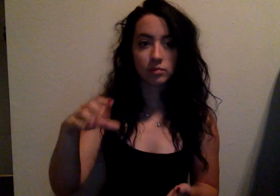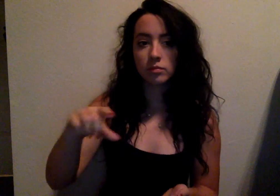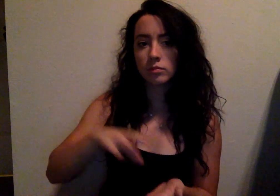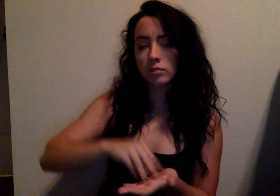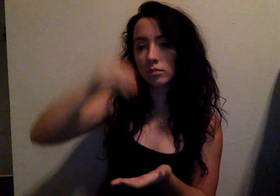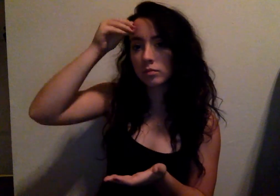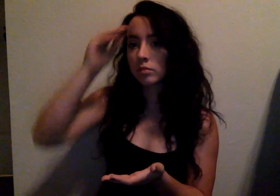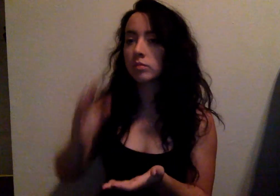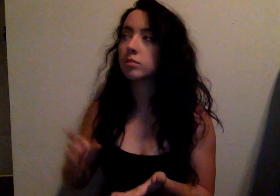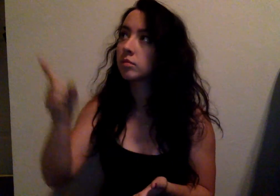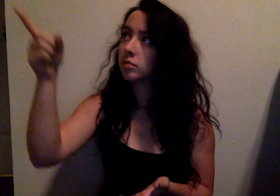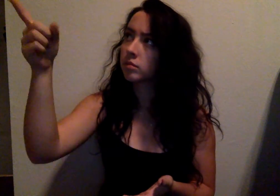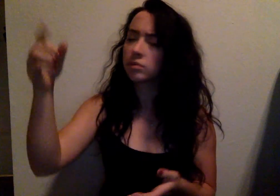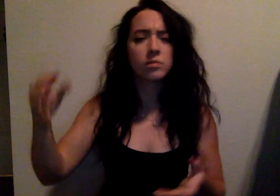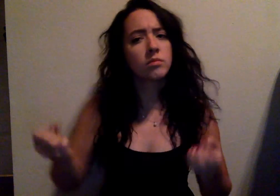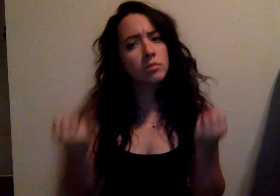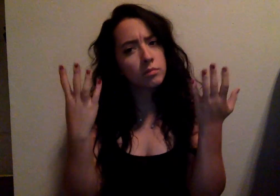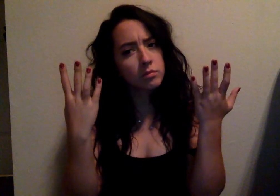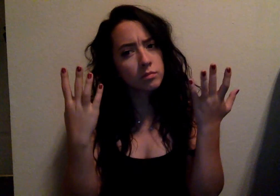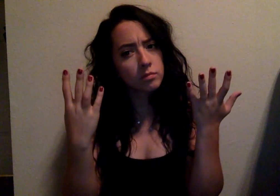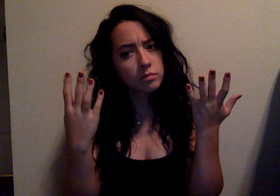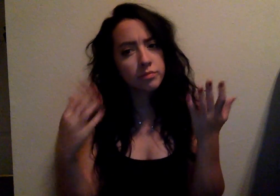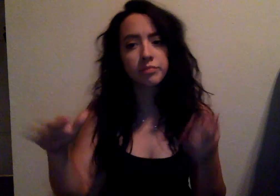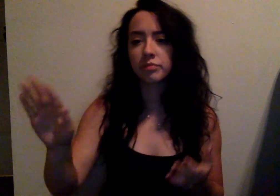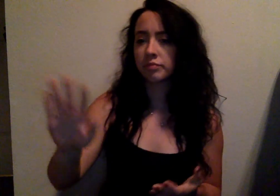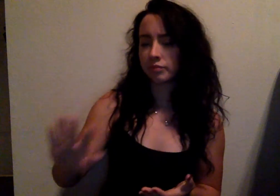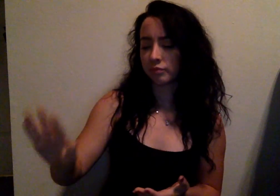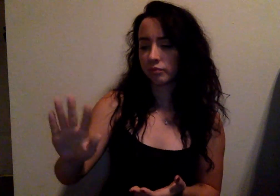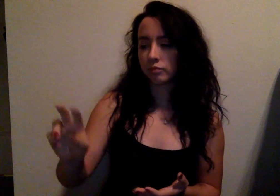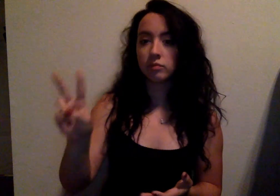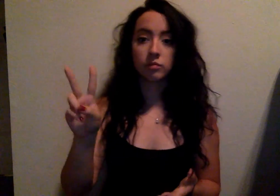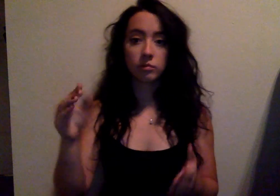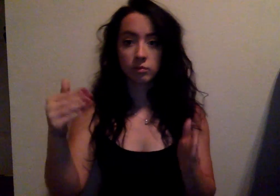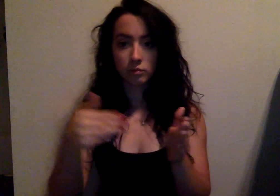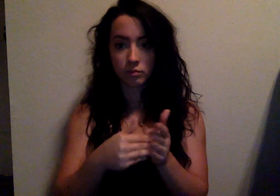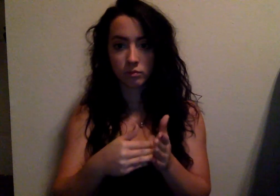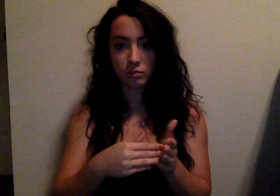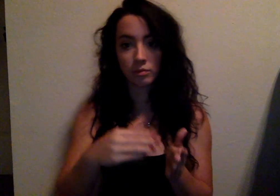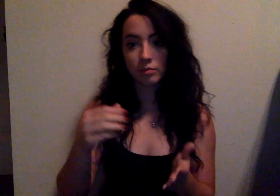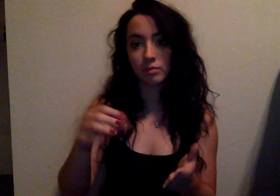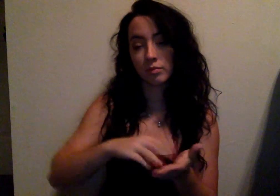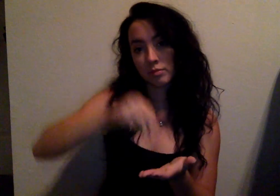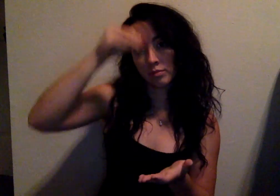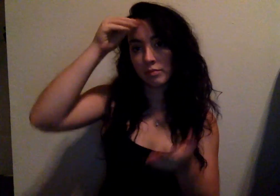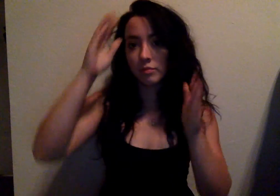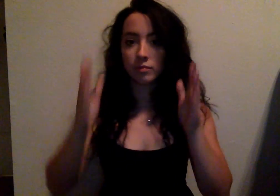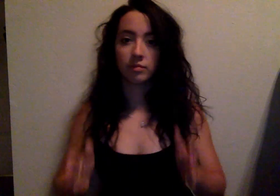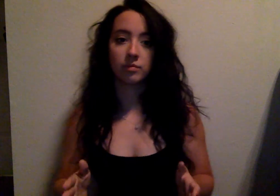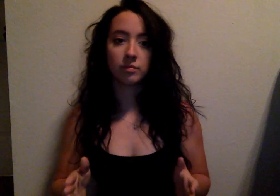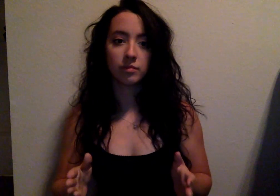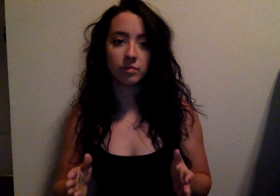How many students go there? Around 2,000 students.